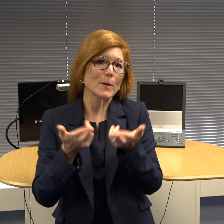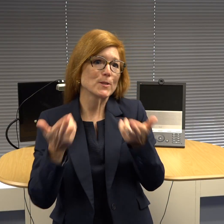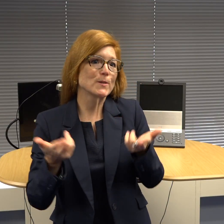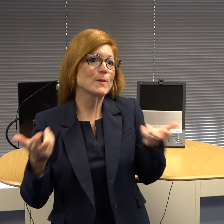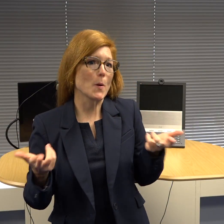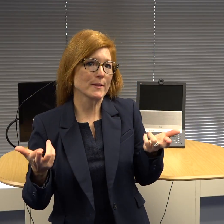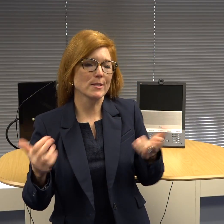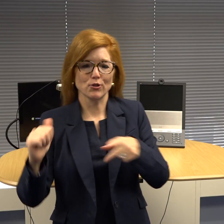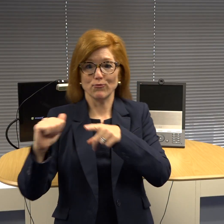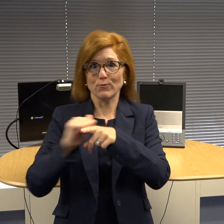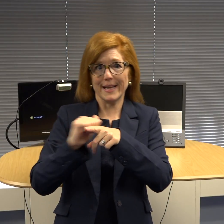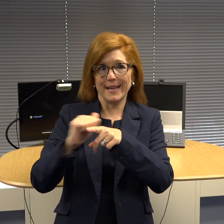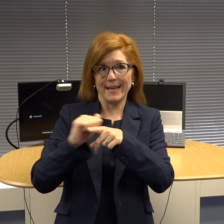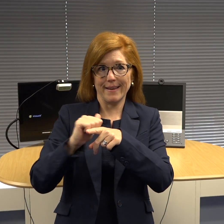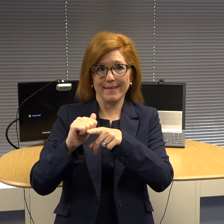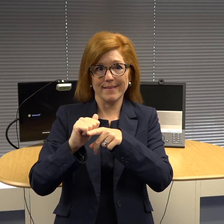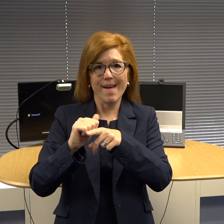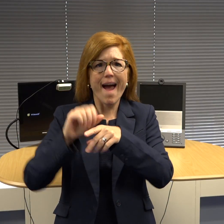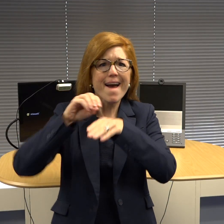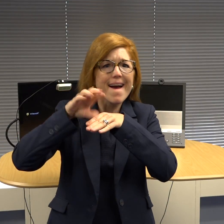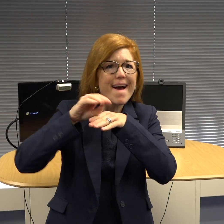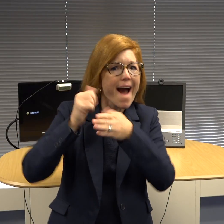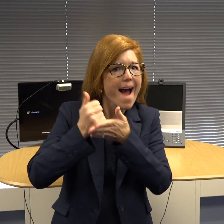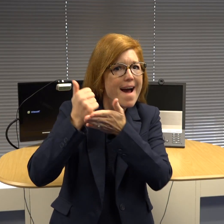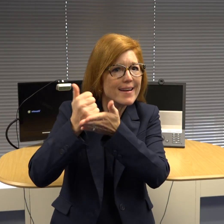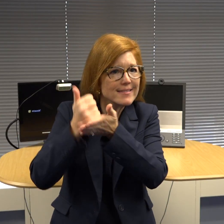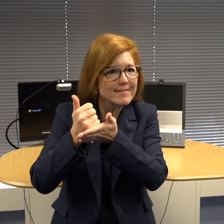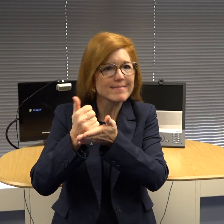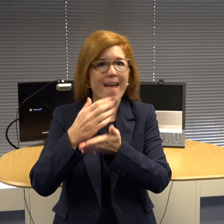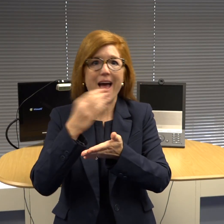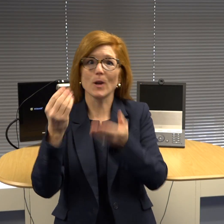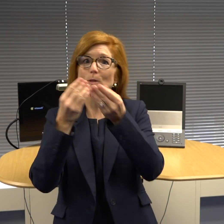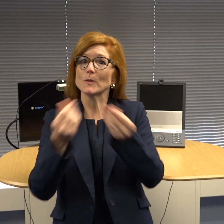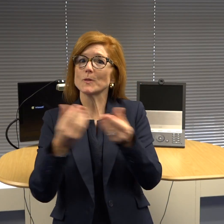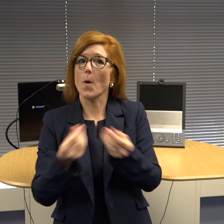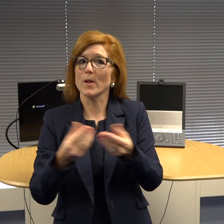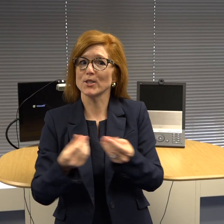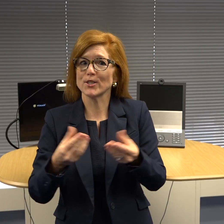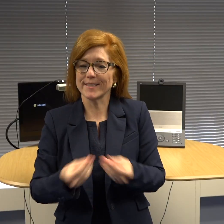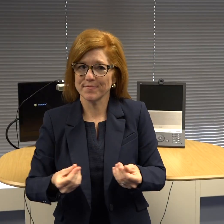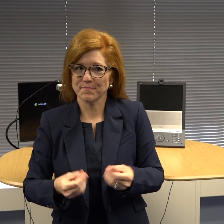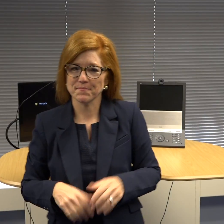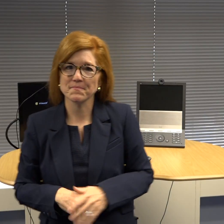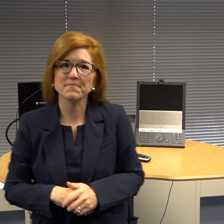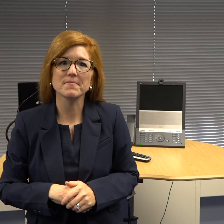resources, training, guidance and solutions.